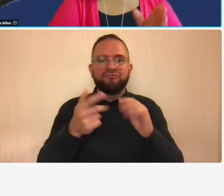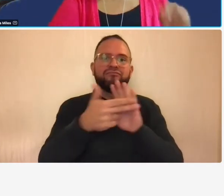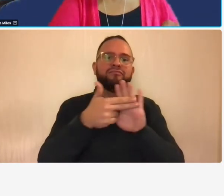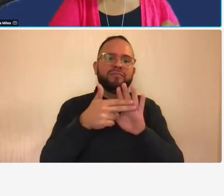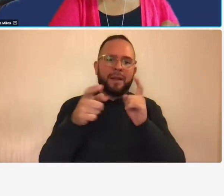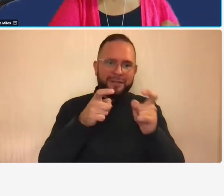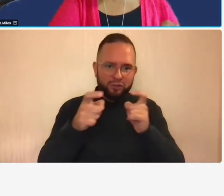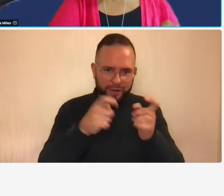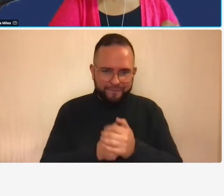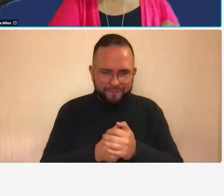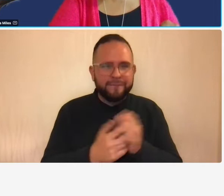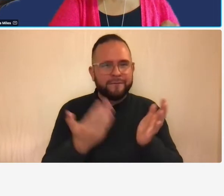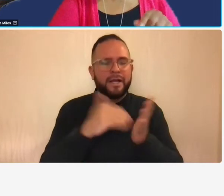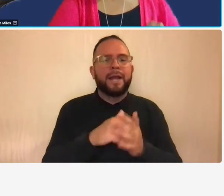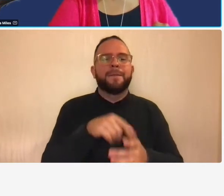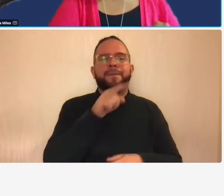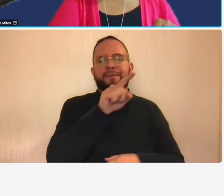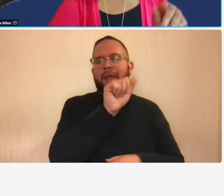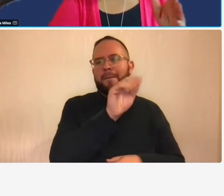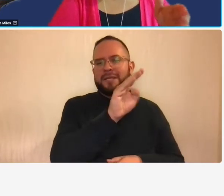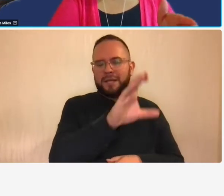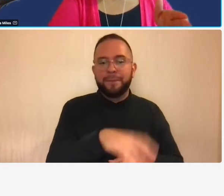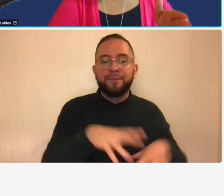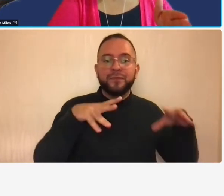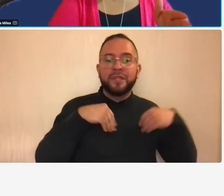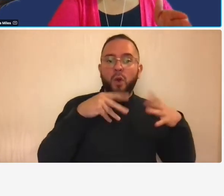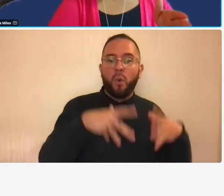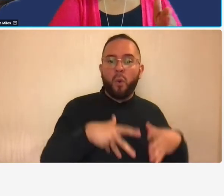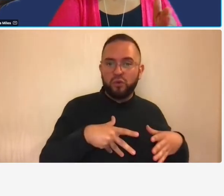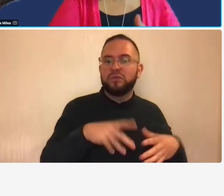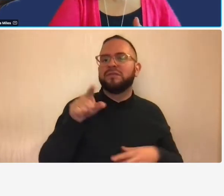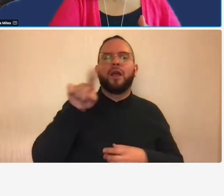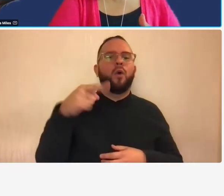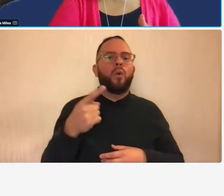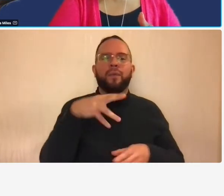the owners of the company only include their billable labor on weekly timesheets